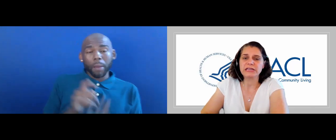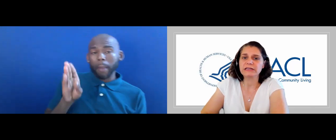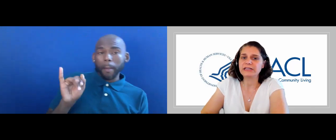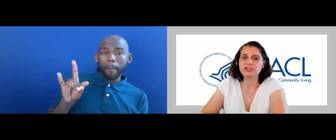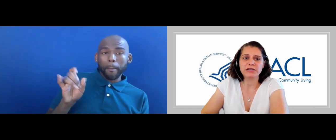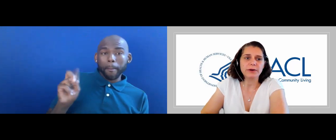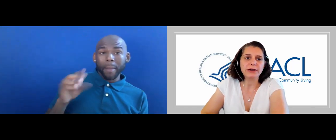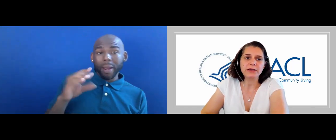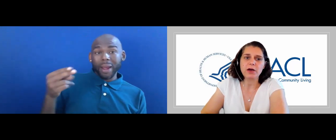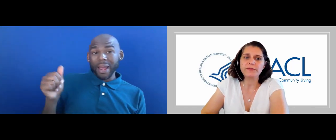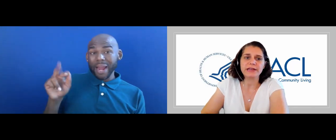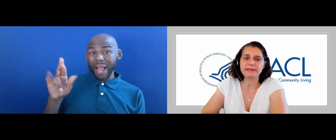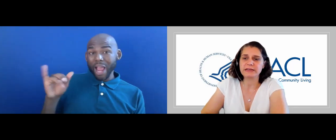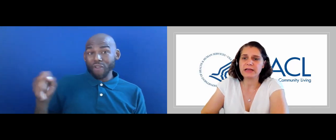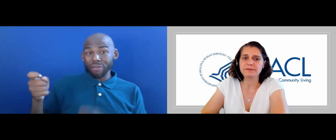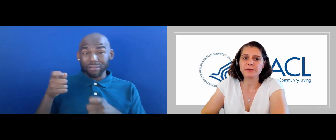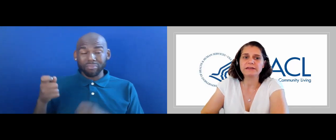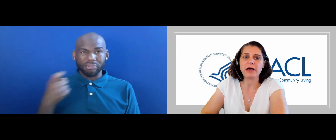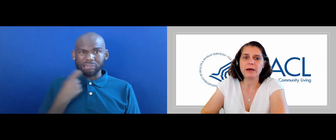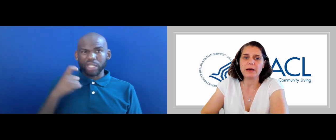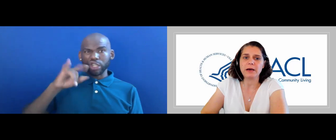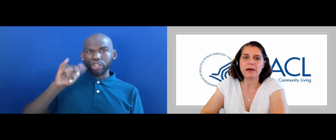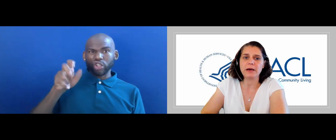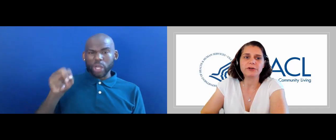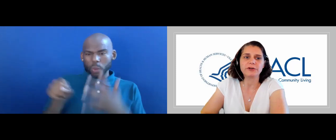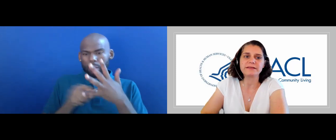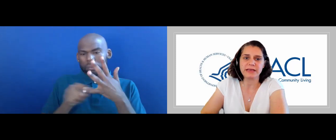LATE JANUARY, COVID-19 HAS BEEN A TOP PRIORITY FOR ACL.